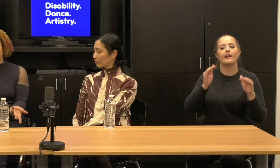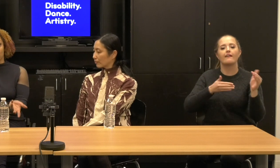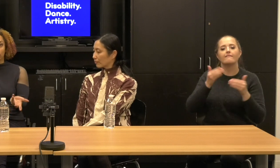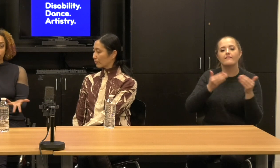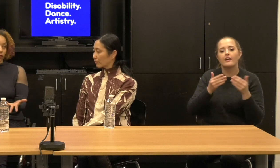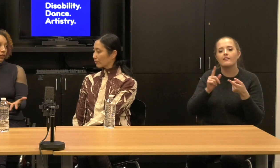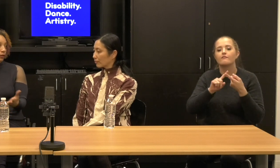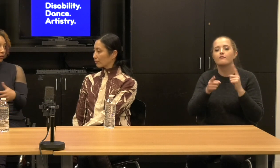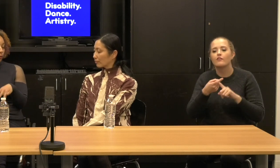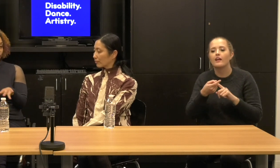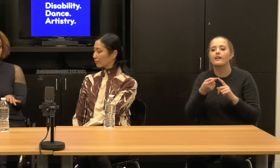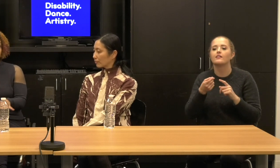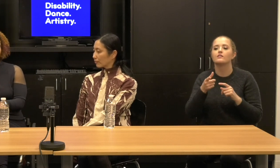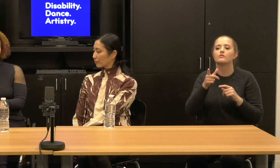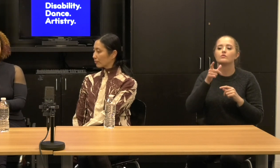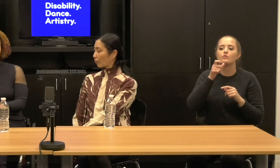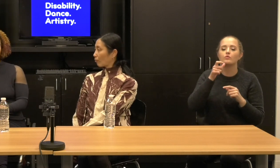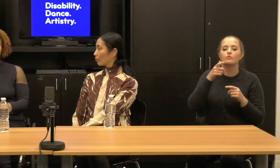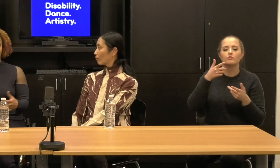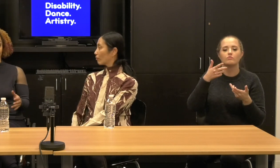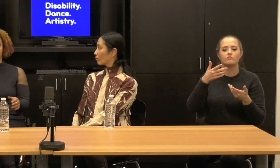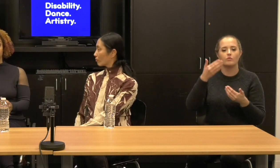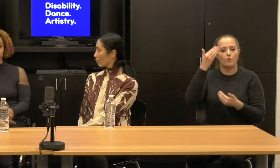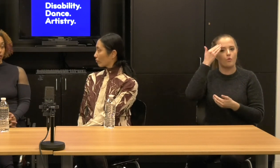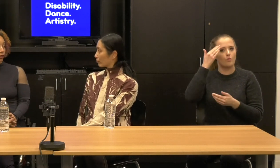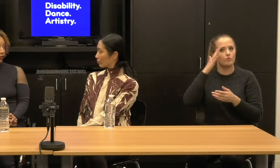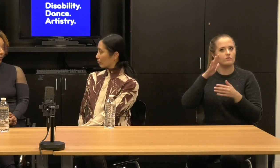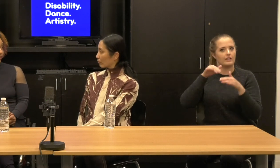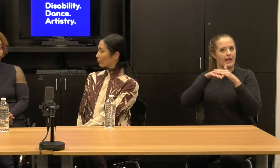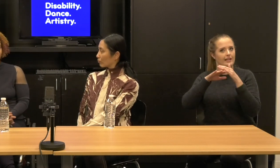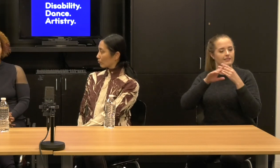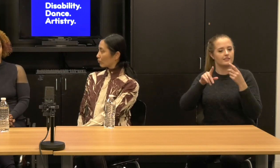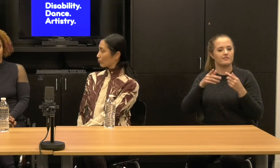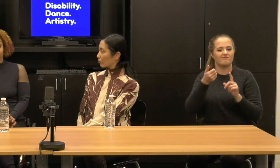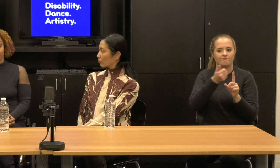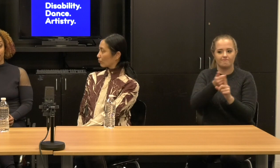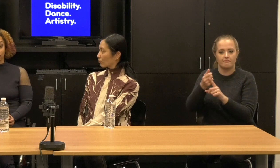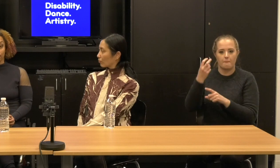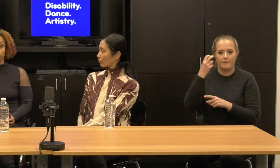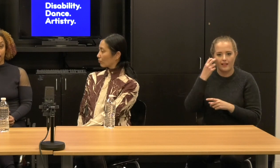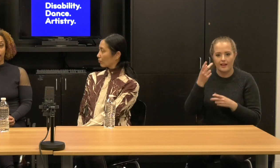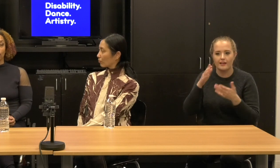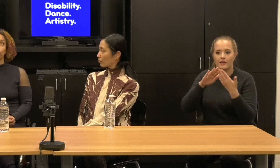the blind community to come and be in the audience and give us feedback.